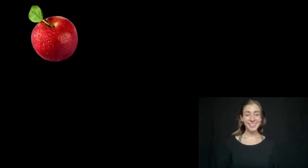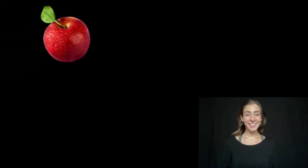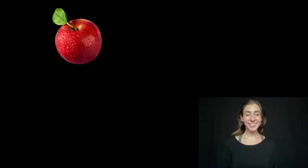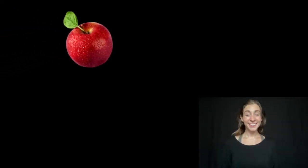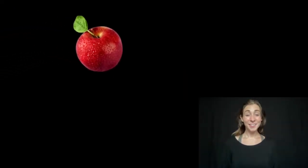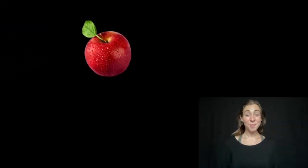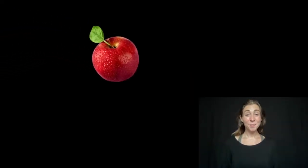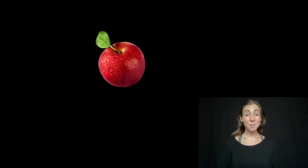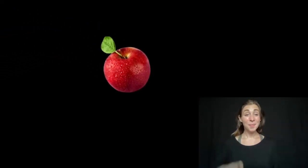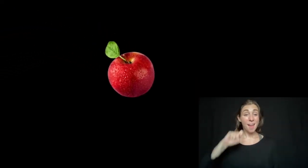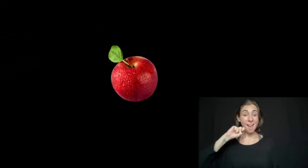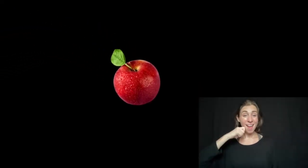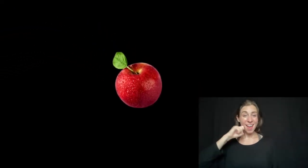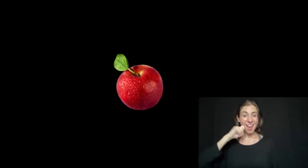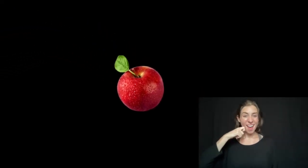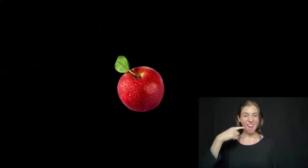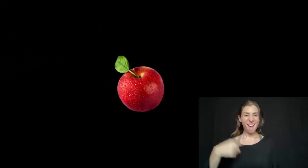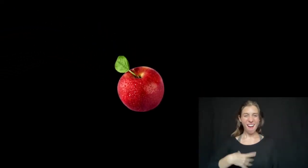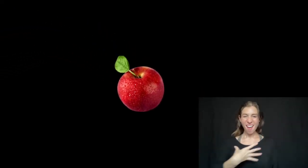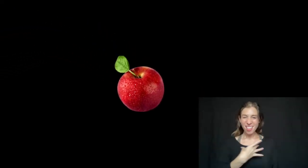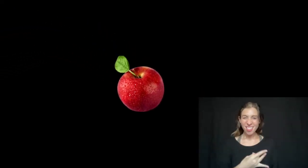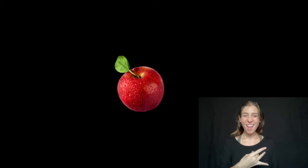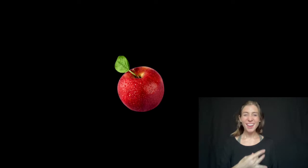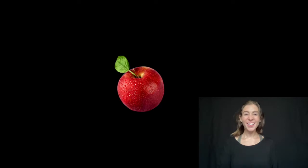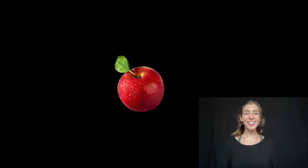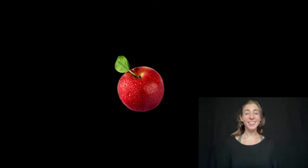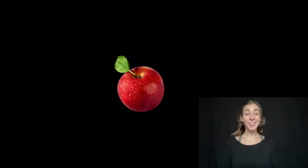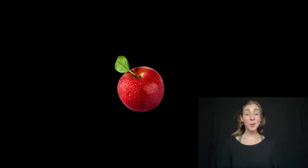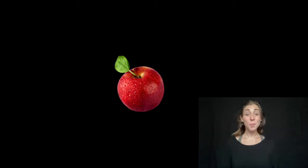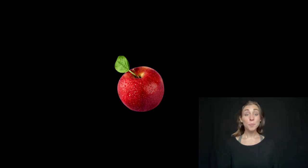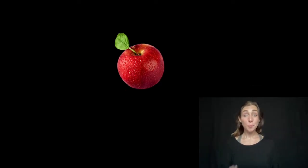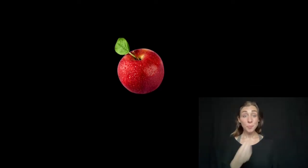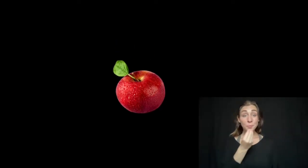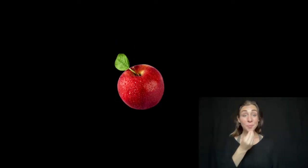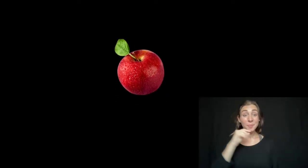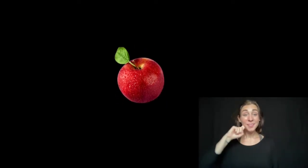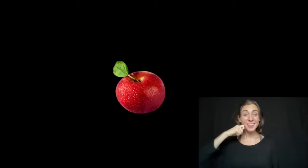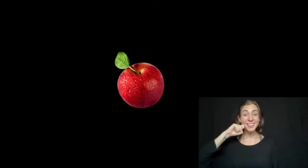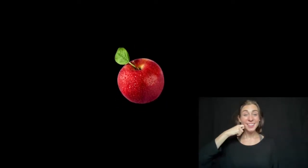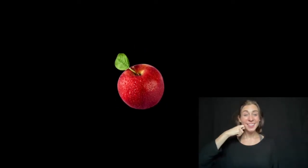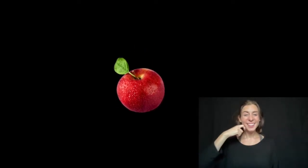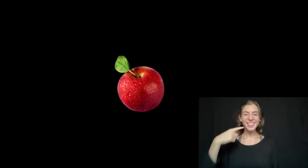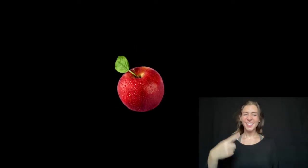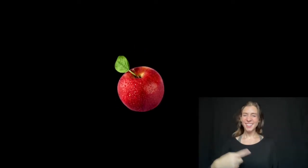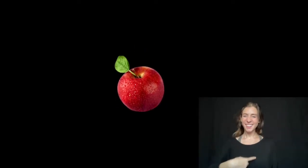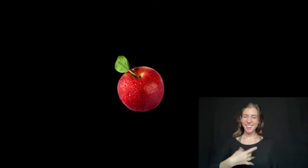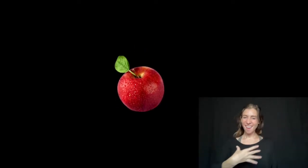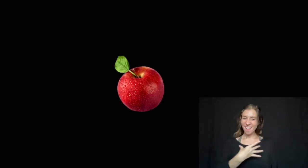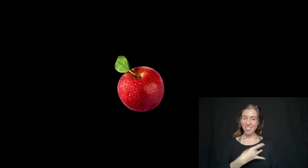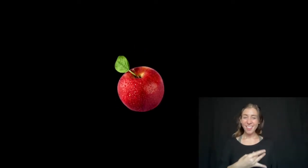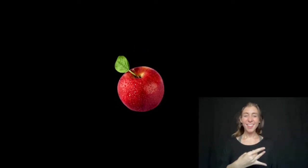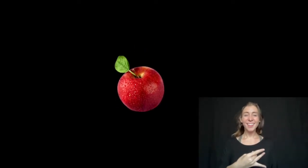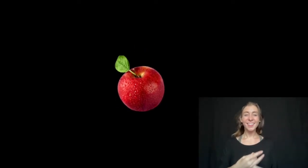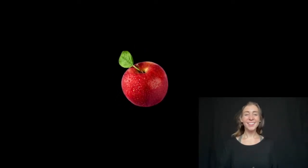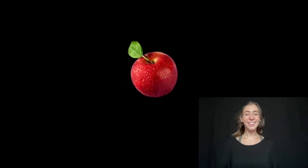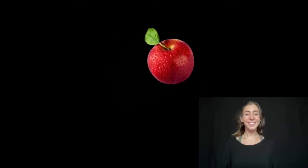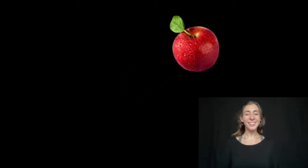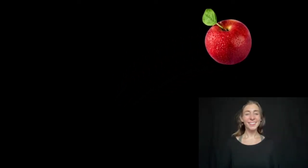I like to eat apples I like to eat apples